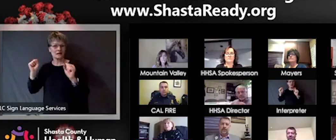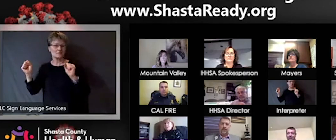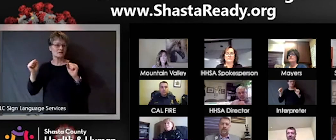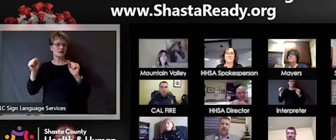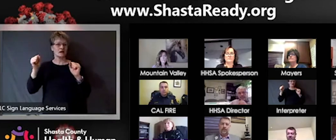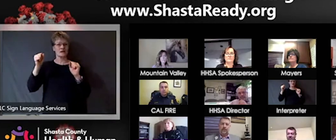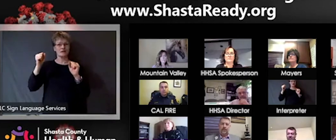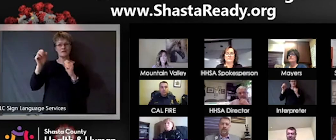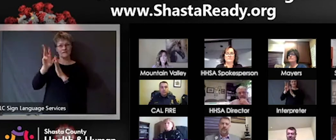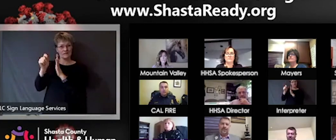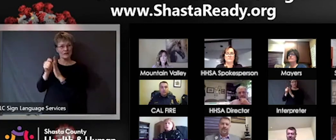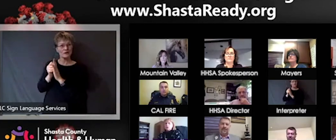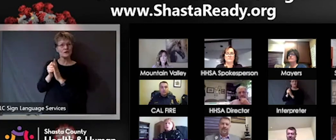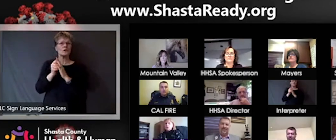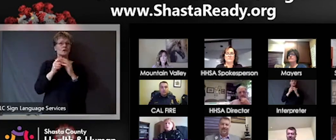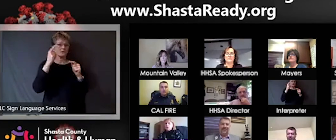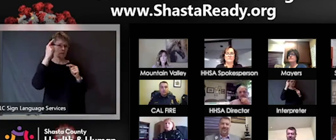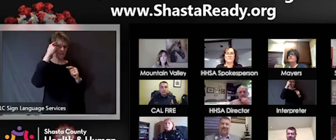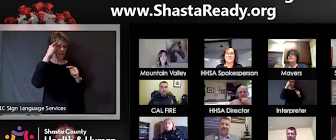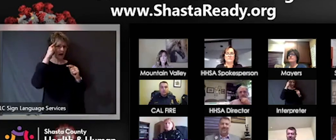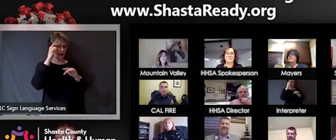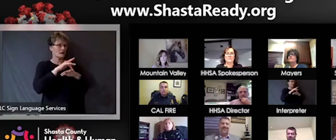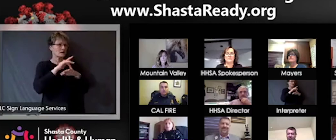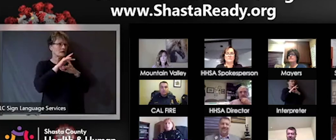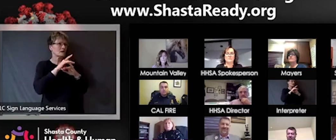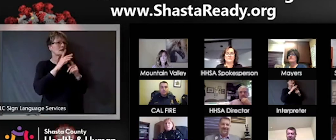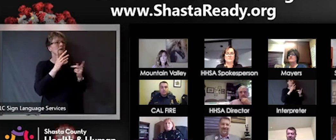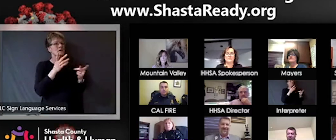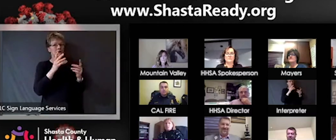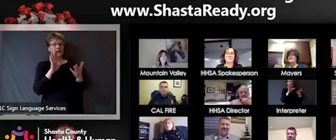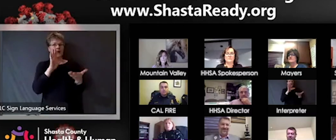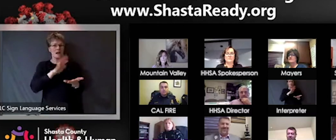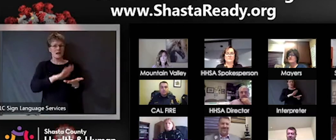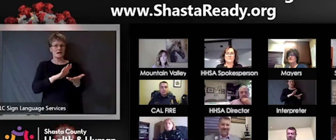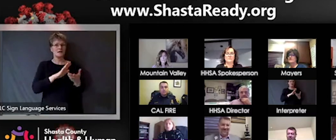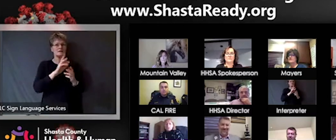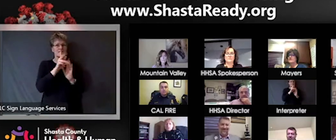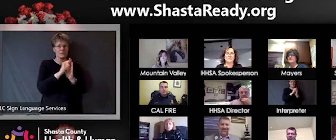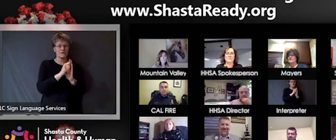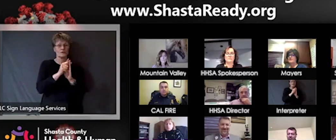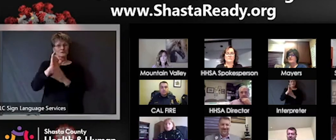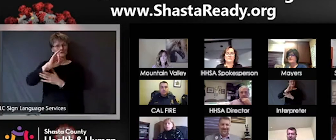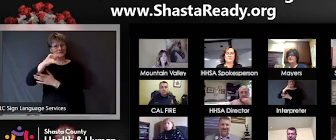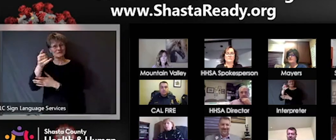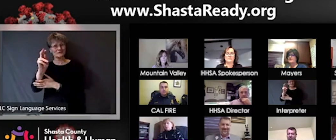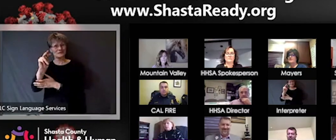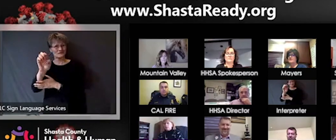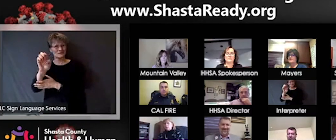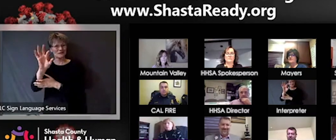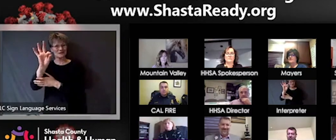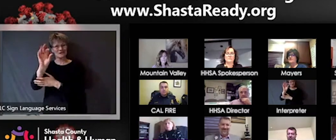exercise for the older population. So those are great things that you can do